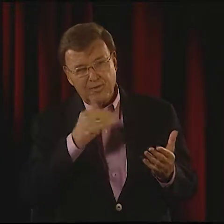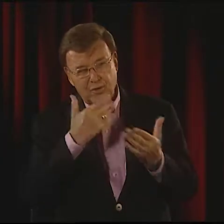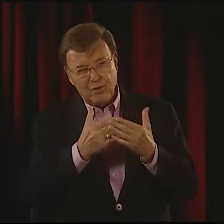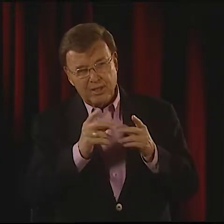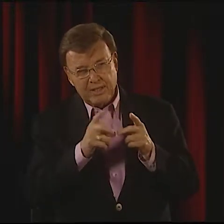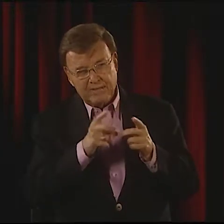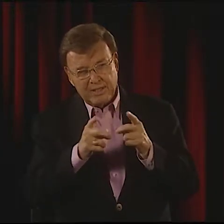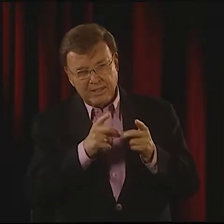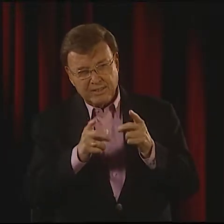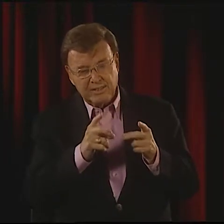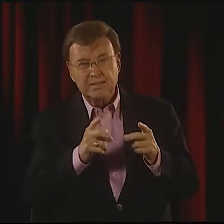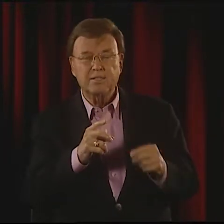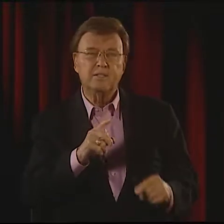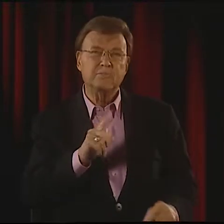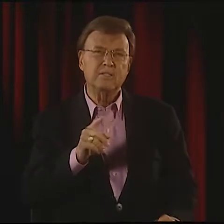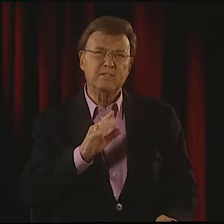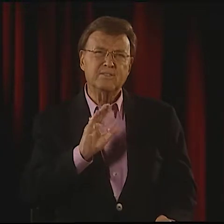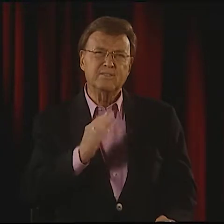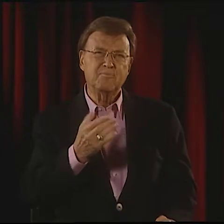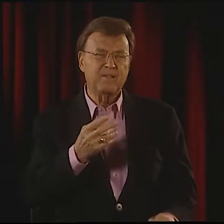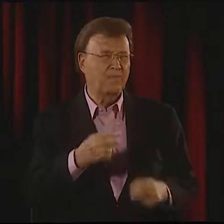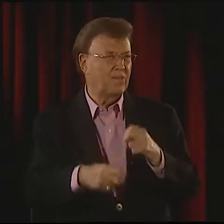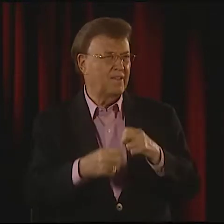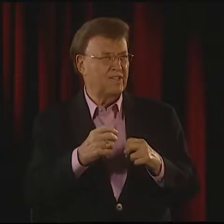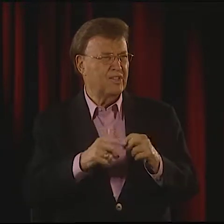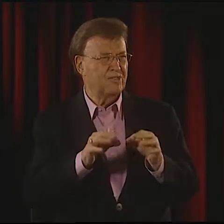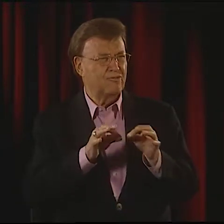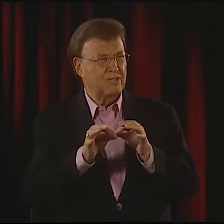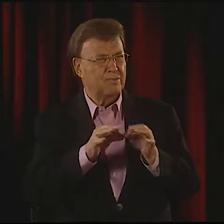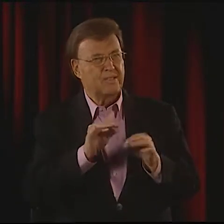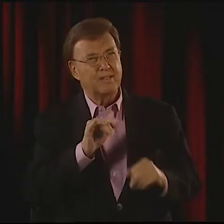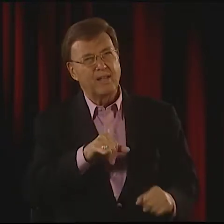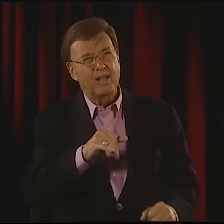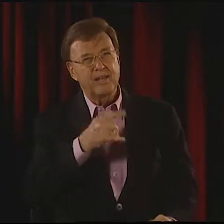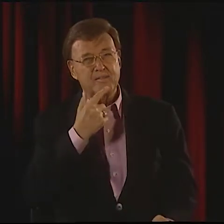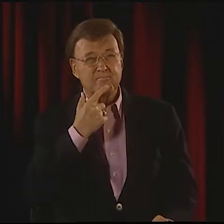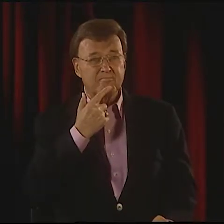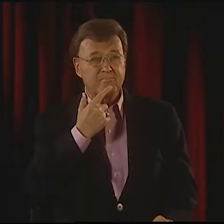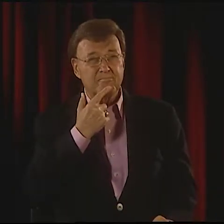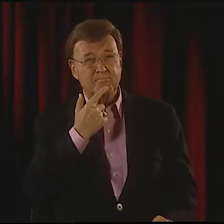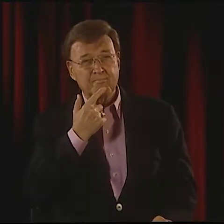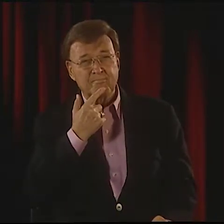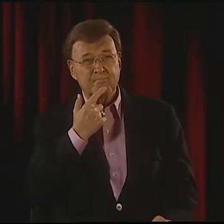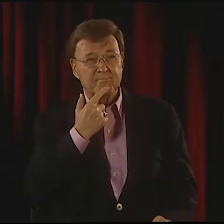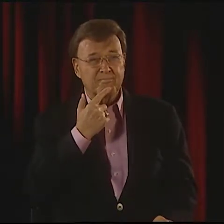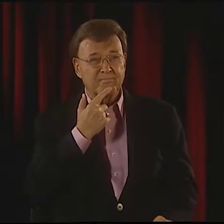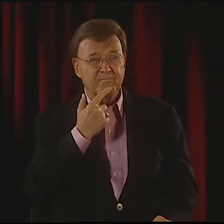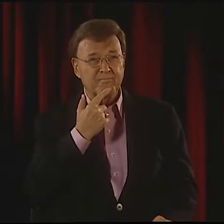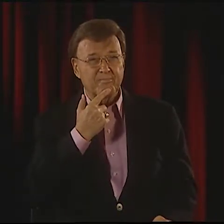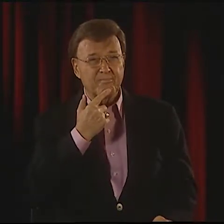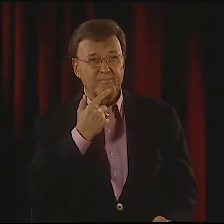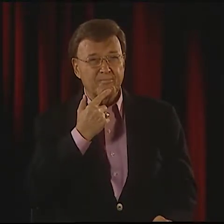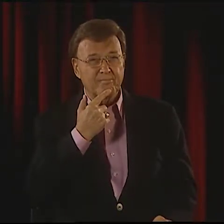I DON'T KNOW IF THAT'S A GOOD DEFINITION, BUT IT SEEMS LIKE A TOUGH THING TO EXPLAIN.